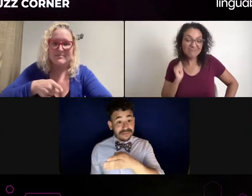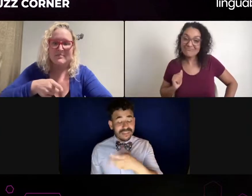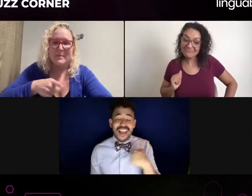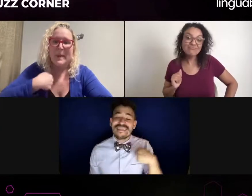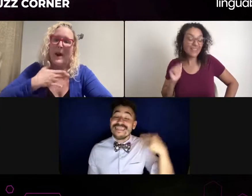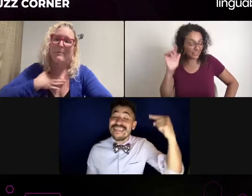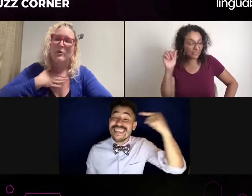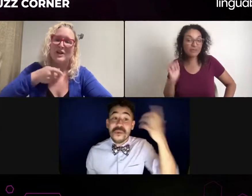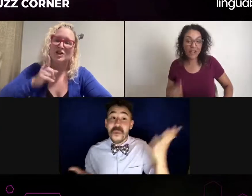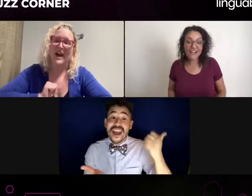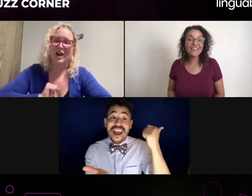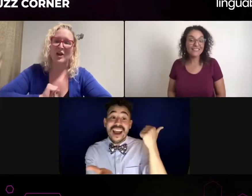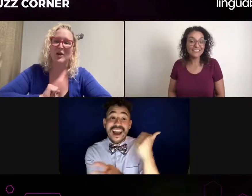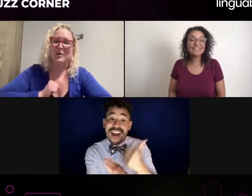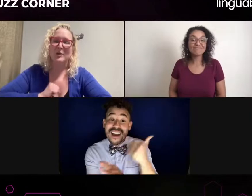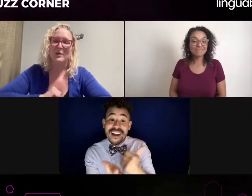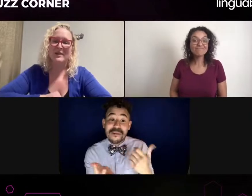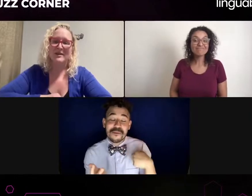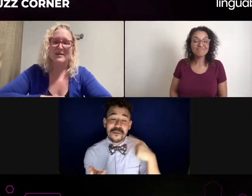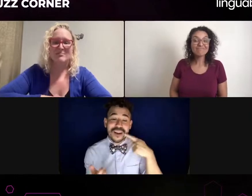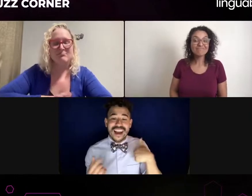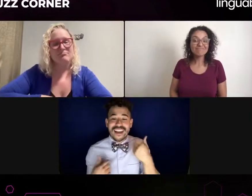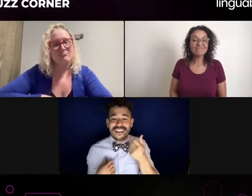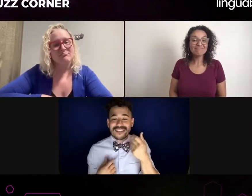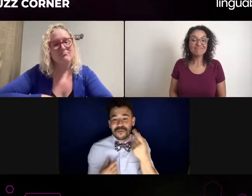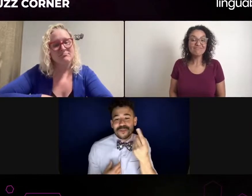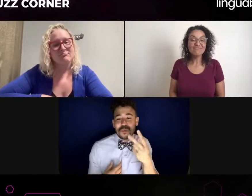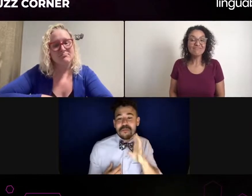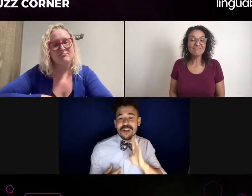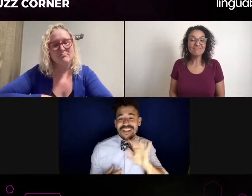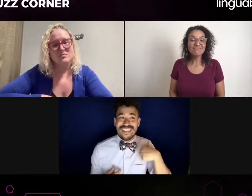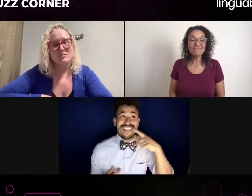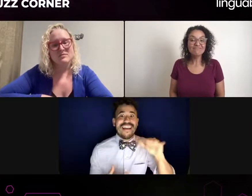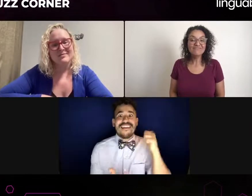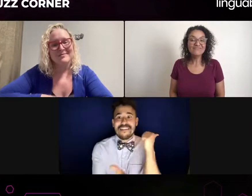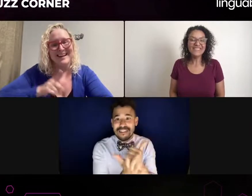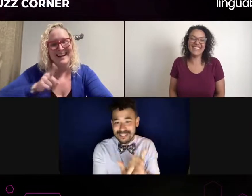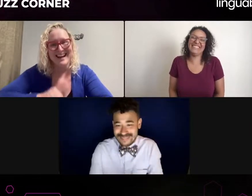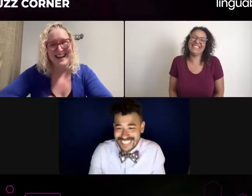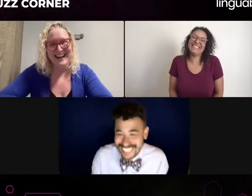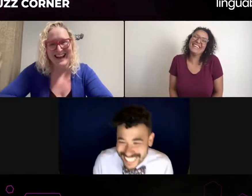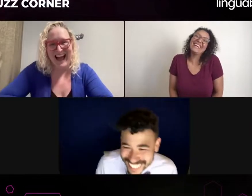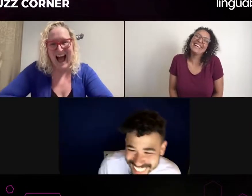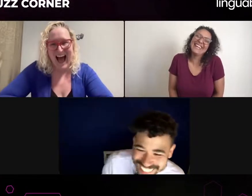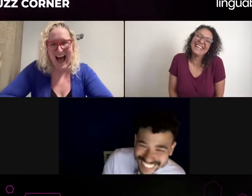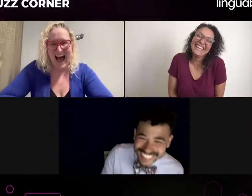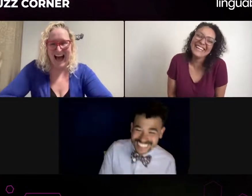the interpreter would join me and walk out because that's typically what happens. You know, because we come in together.